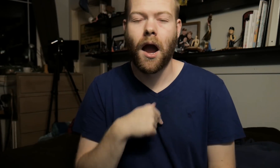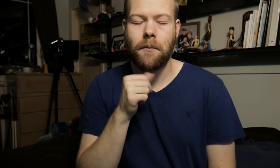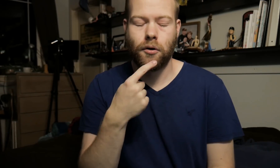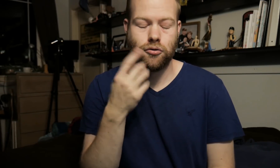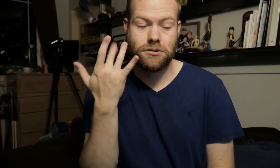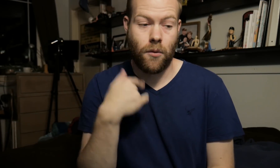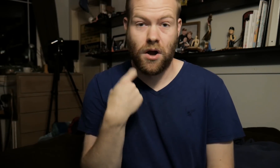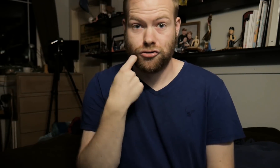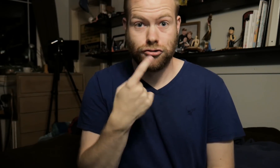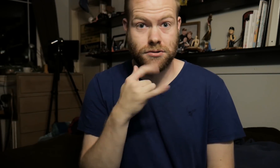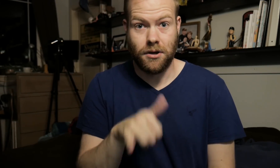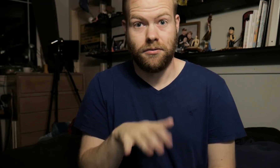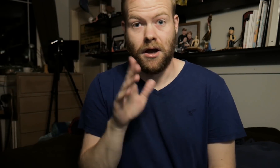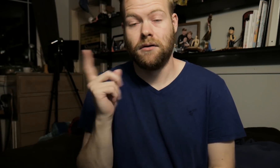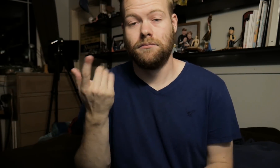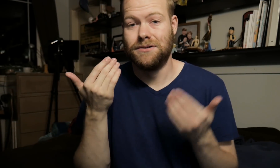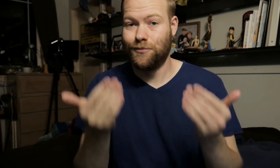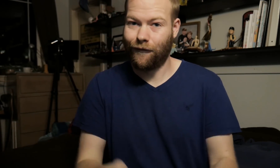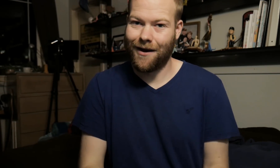I'm not going to say why I just said that, let's just move on!